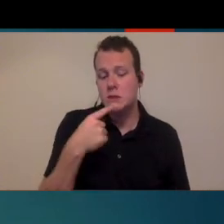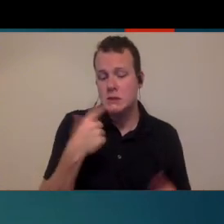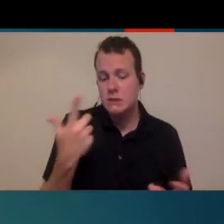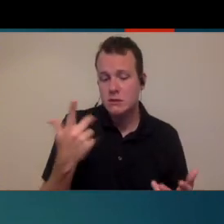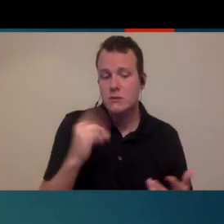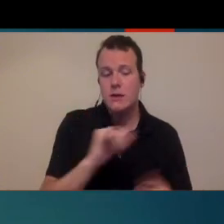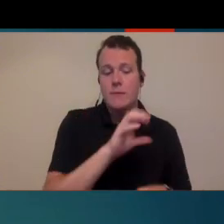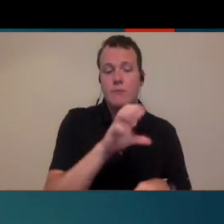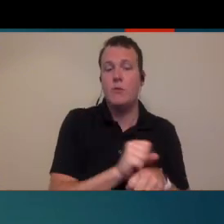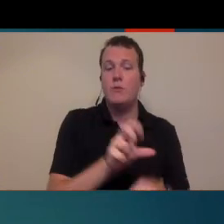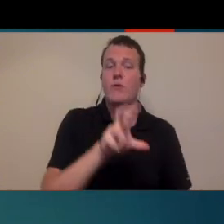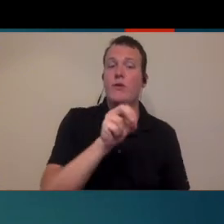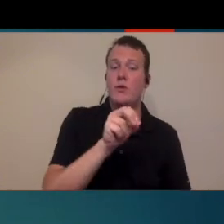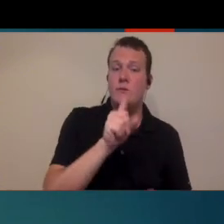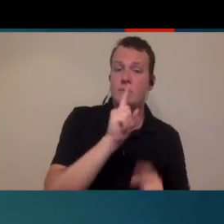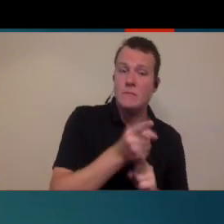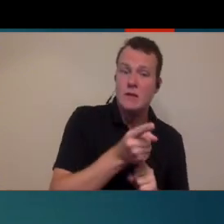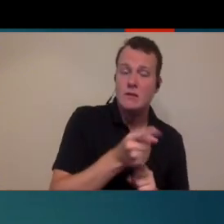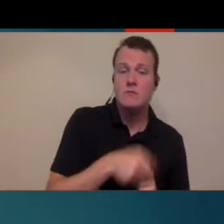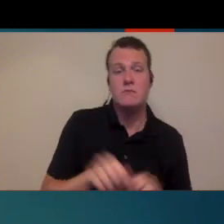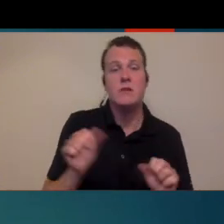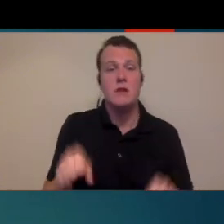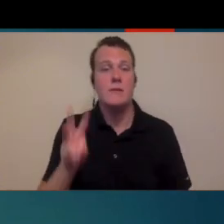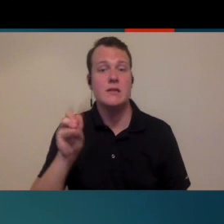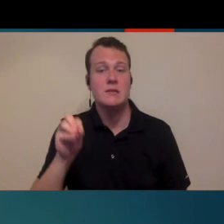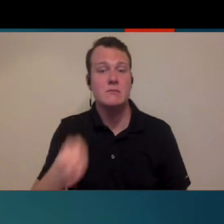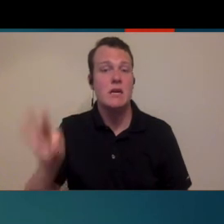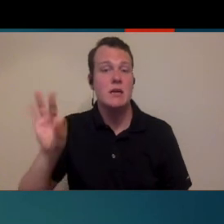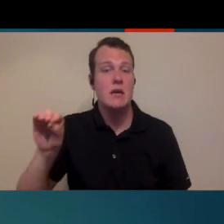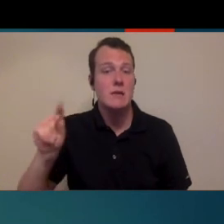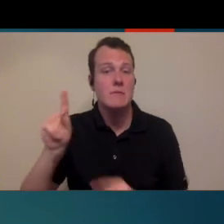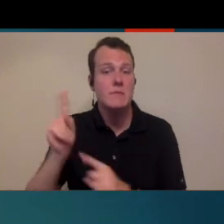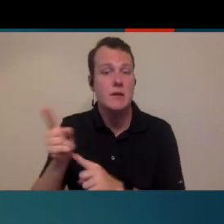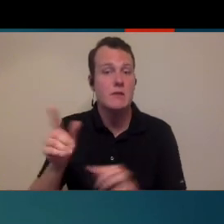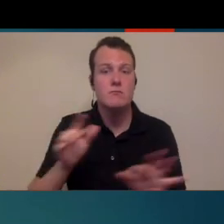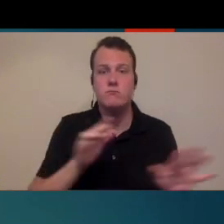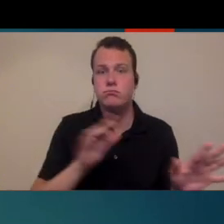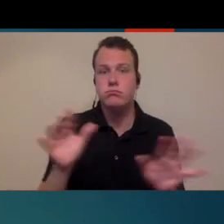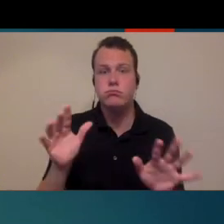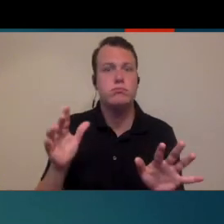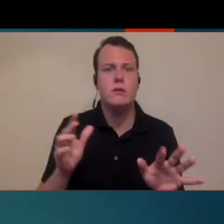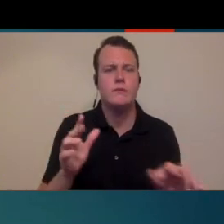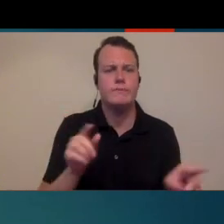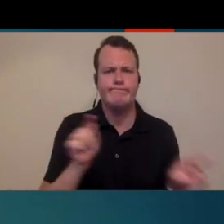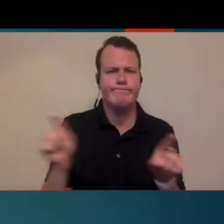appointment duration needs to be 30 minutes, 60 minutes, 90 minutes. and what